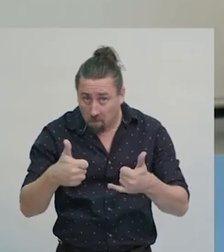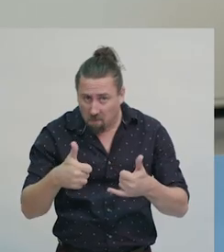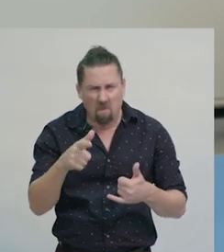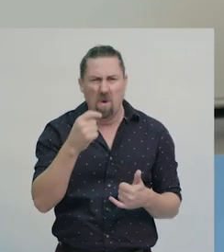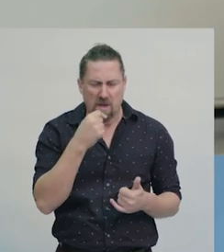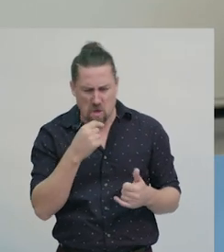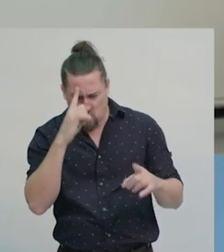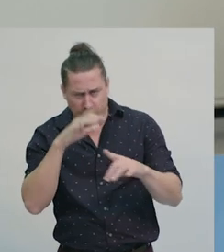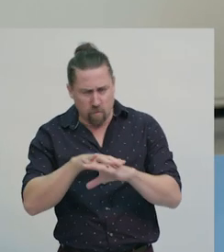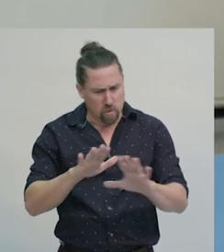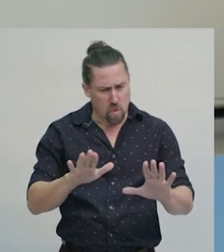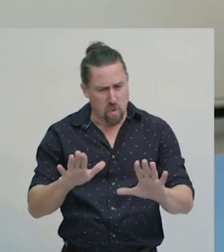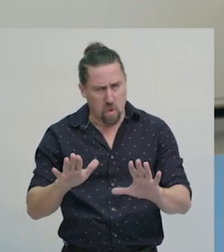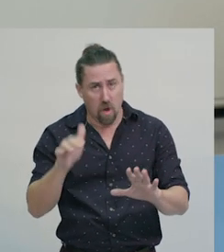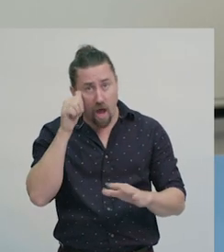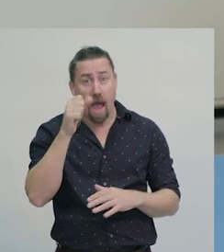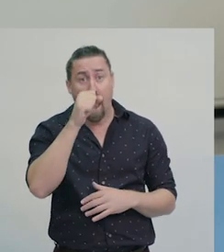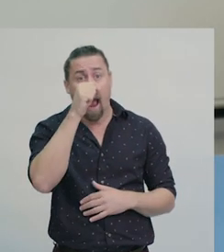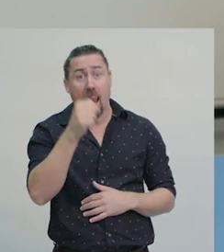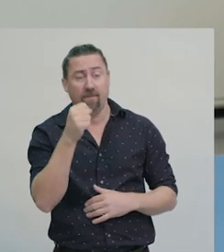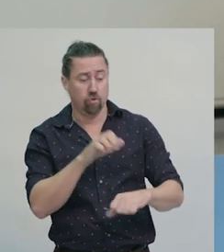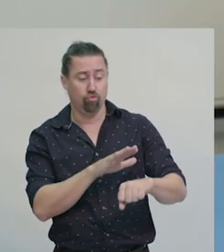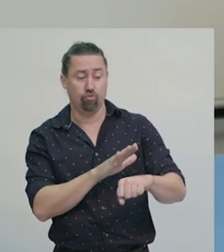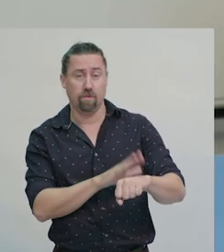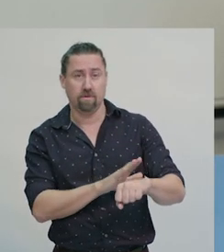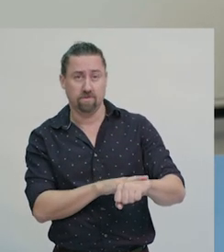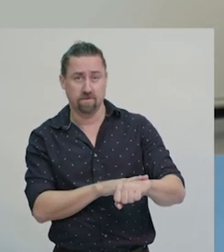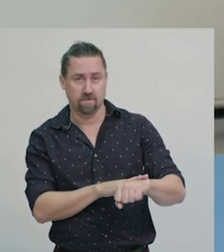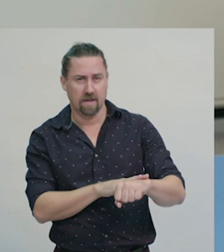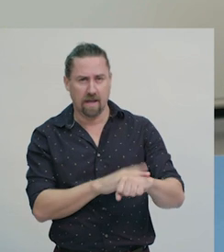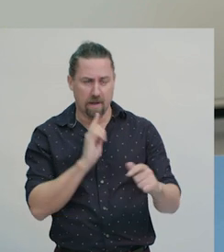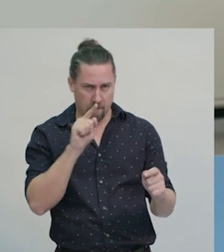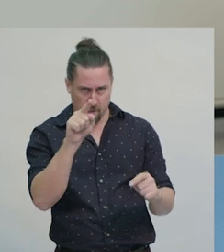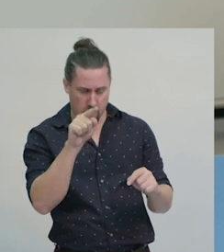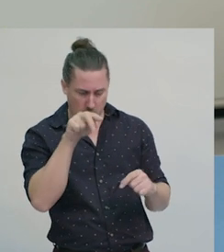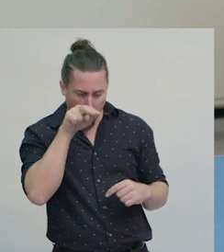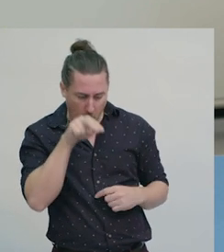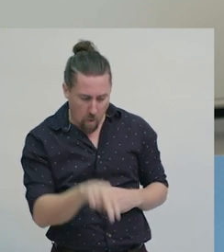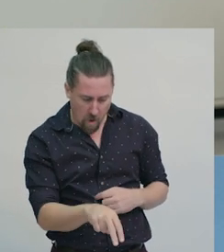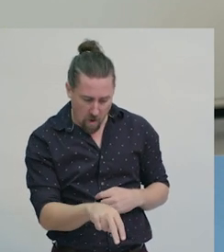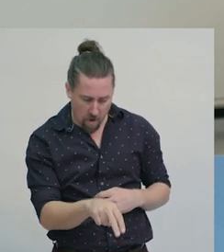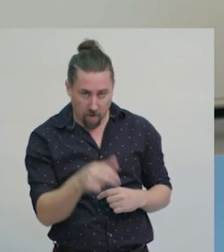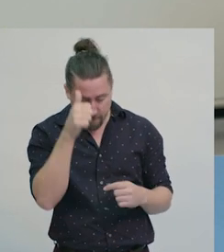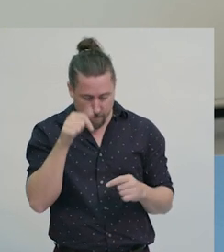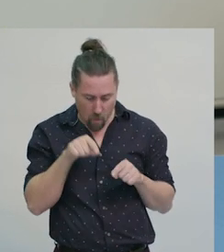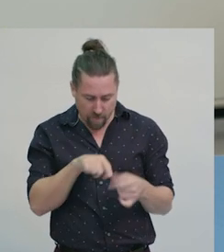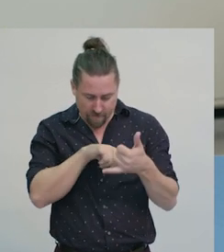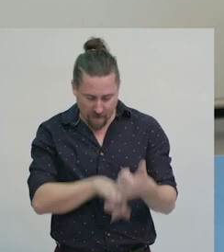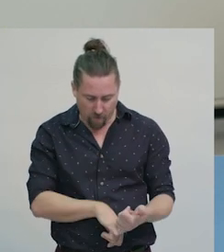If you got a bit lost, remember that the elephant is on your right, because you are facing towards the bottom of the game board.